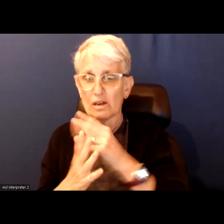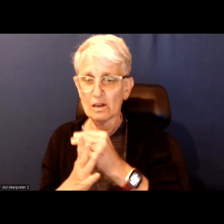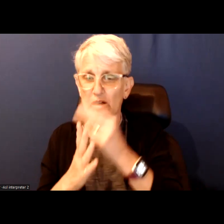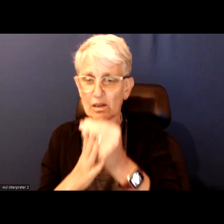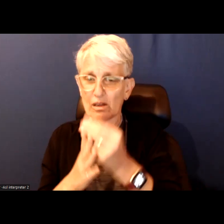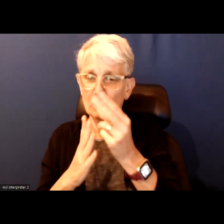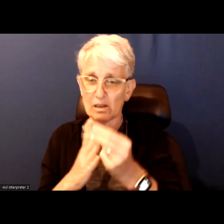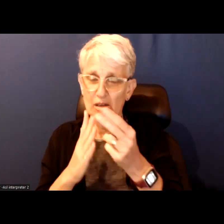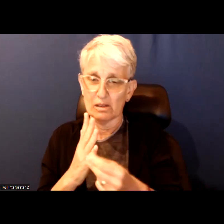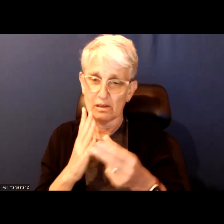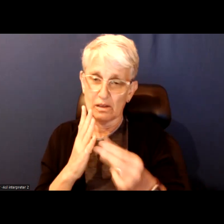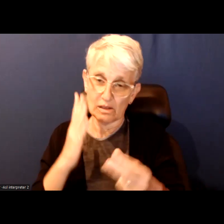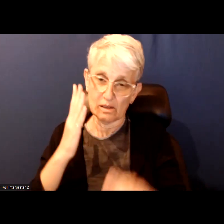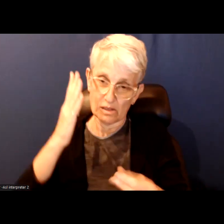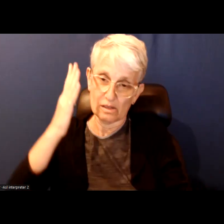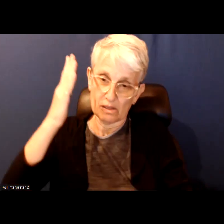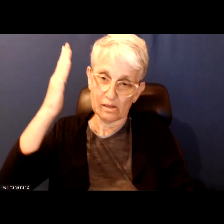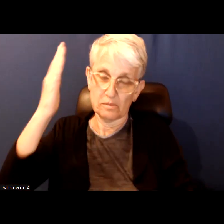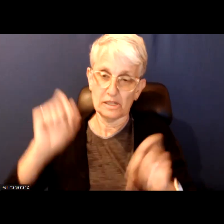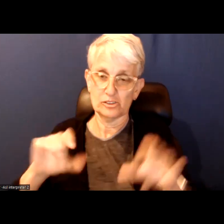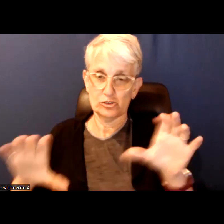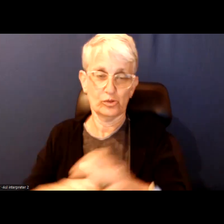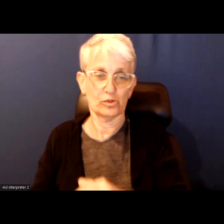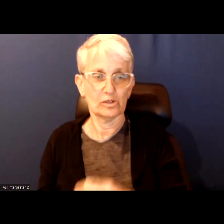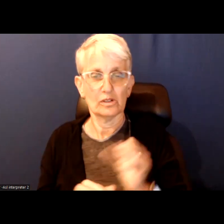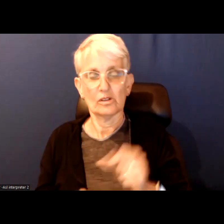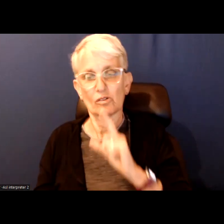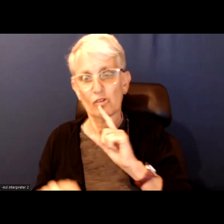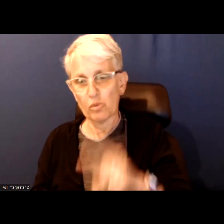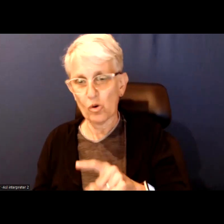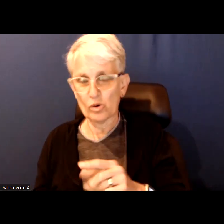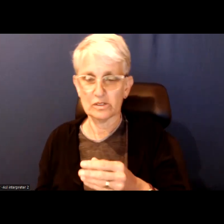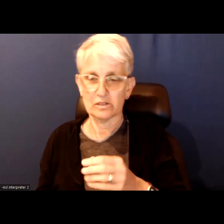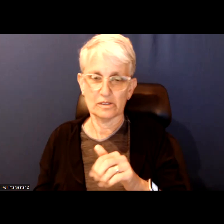There is so much happening in terms of reports getting shuttled back and forth.